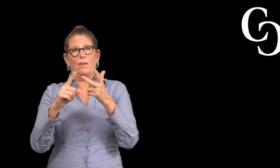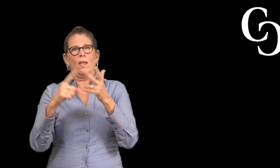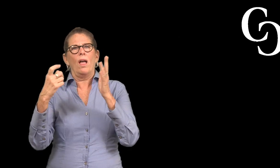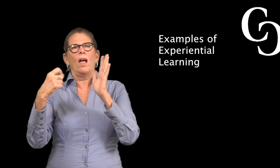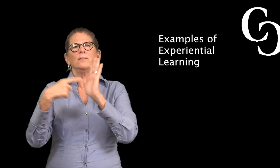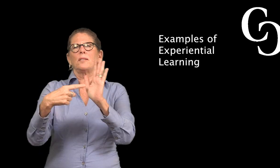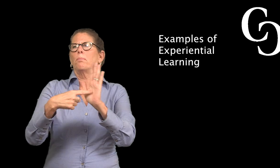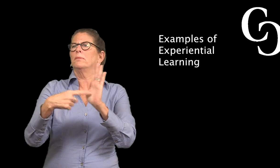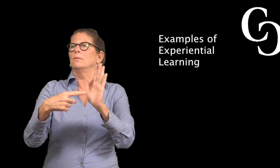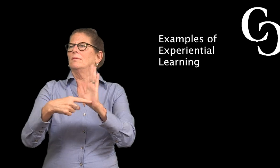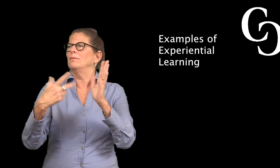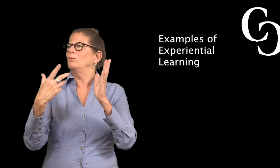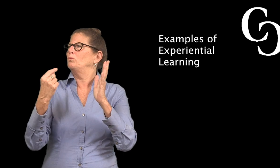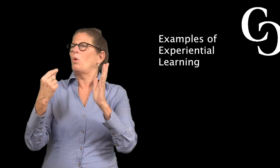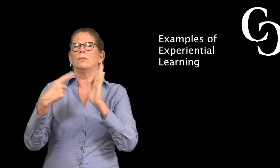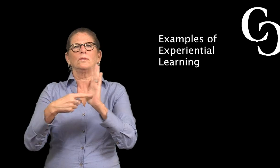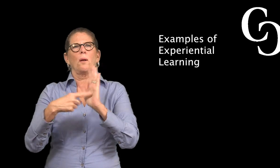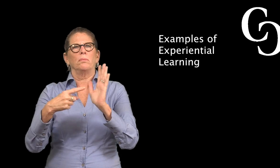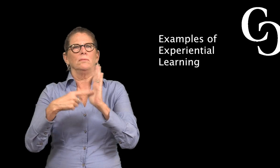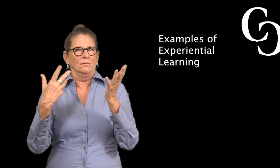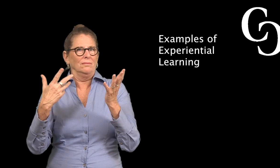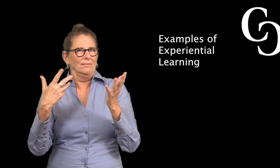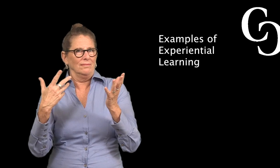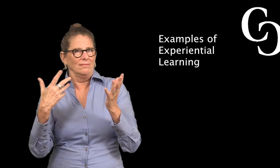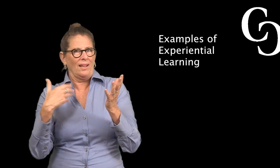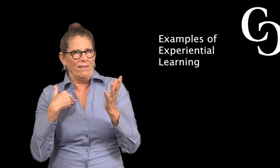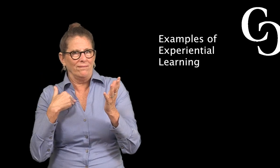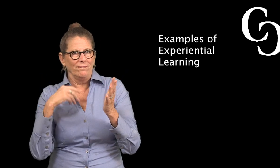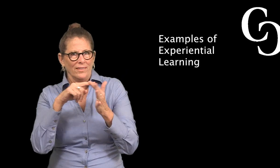Examples of Experiential Learning